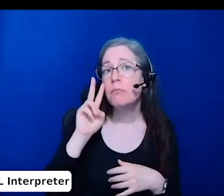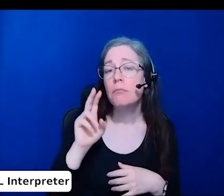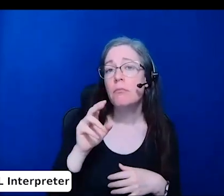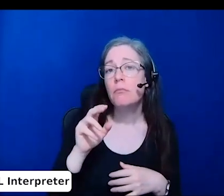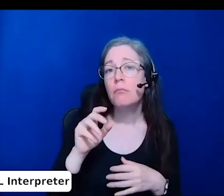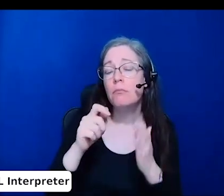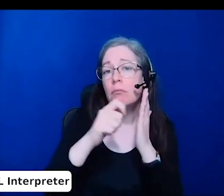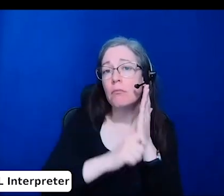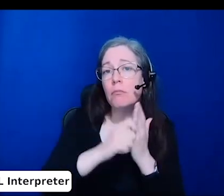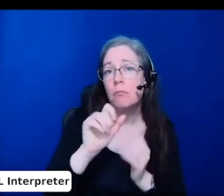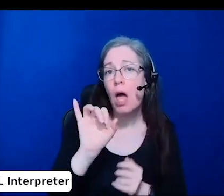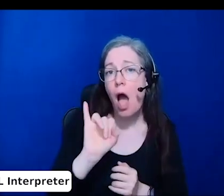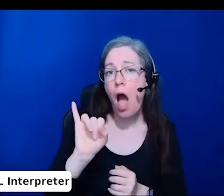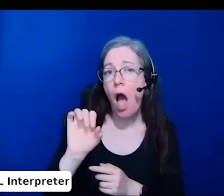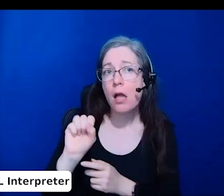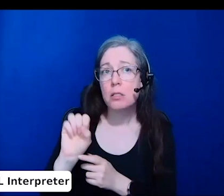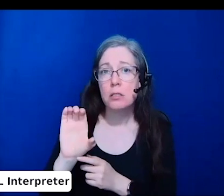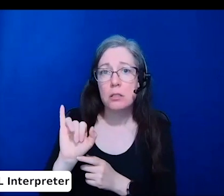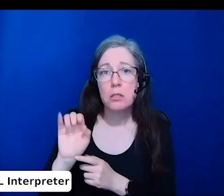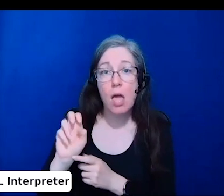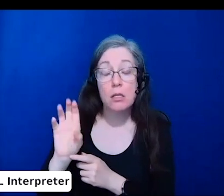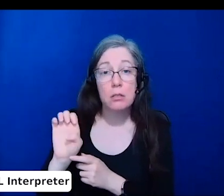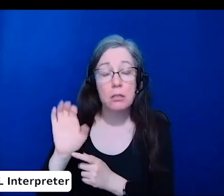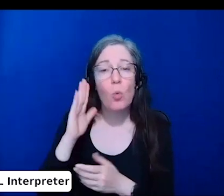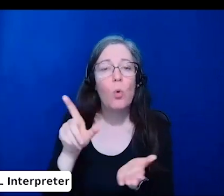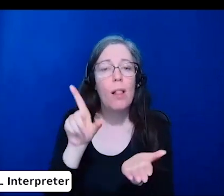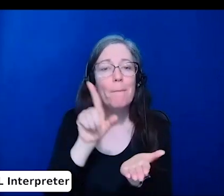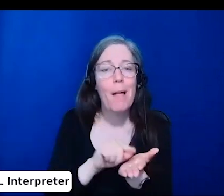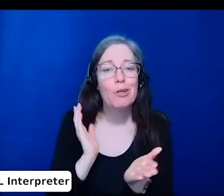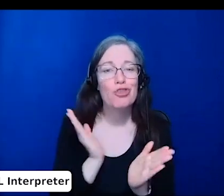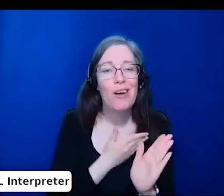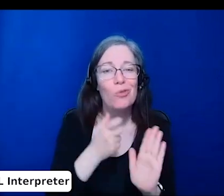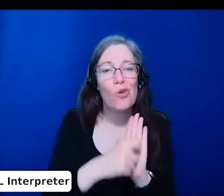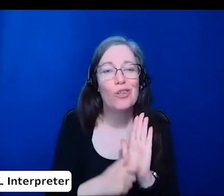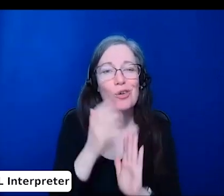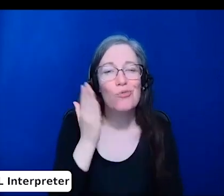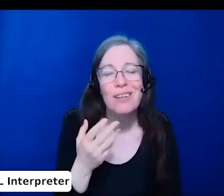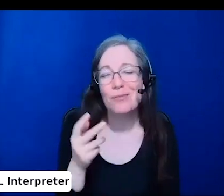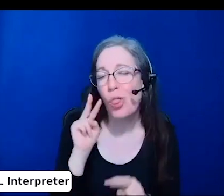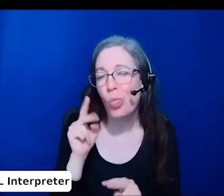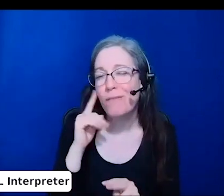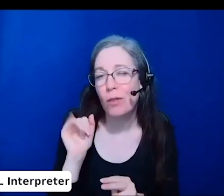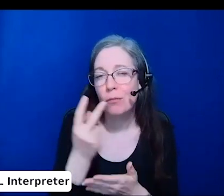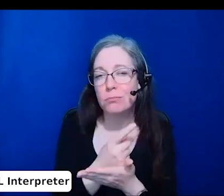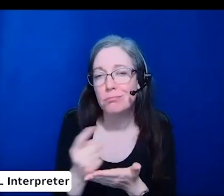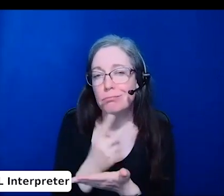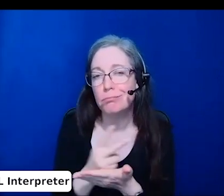so feel free to look for our article there. If anyone has any ideas or comments or questions,